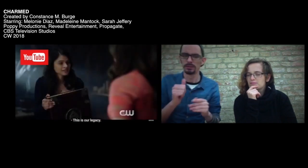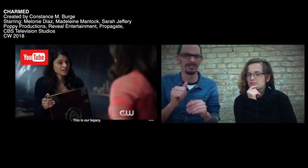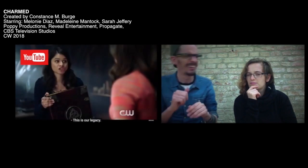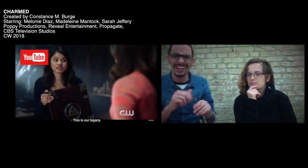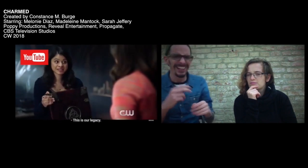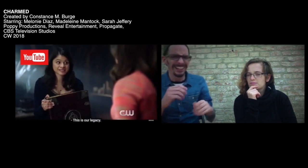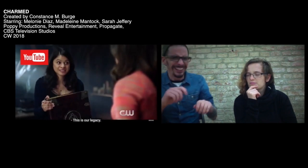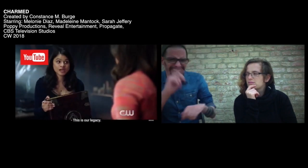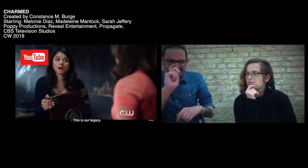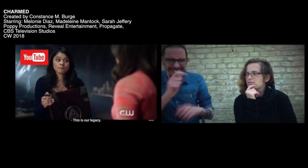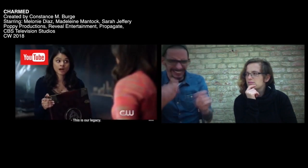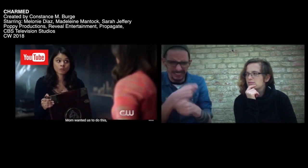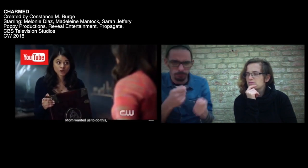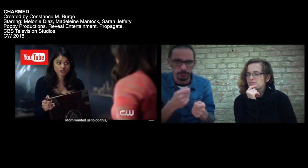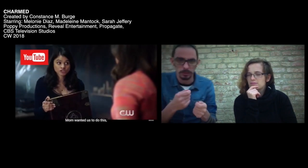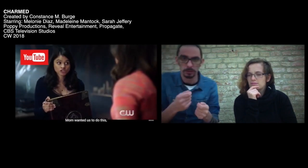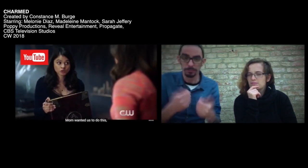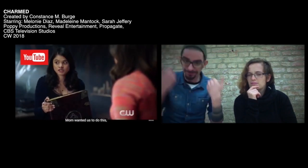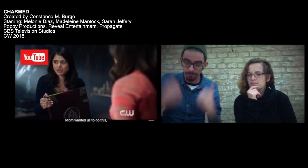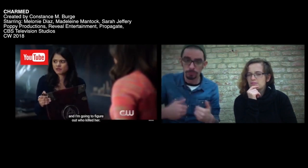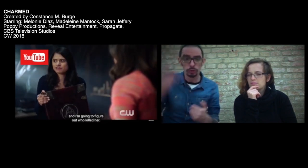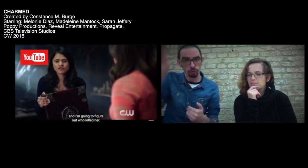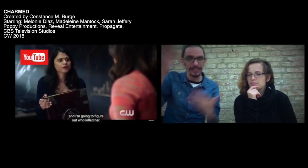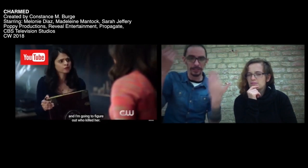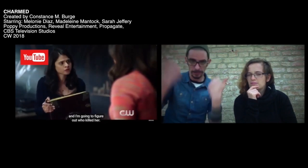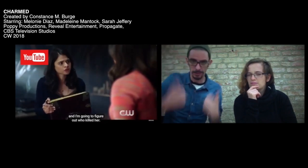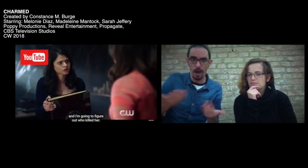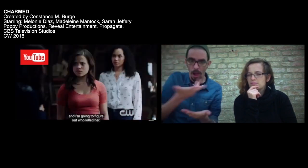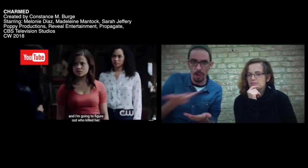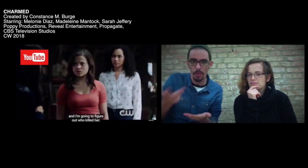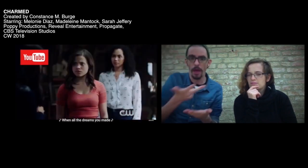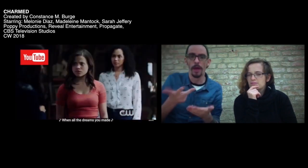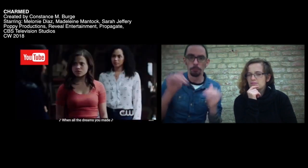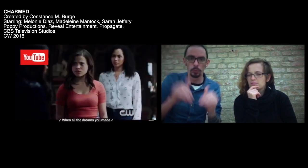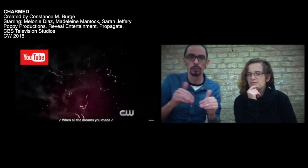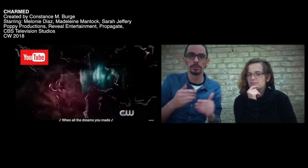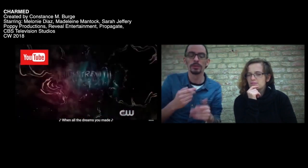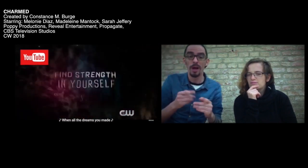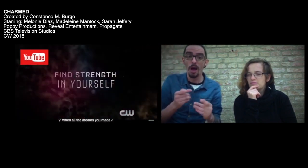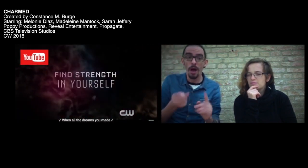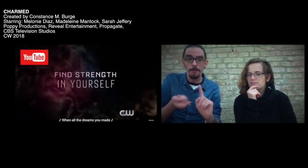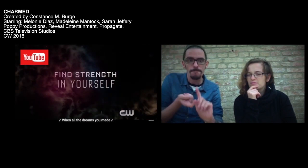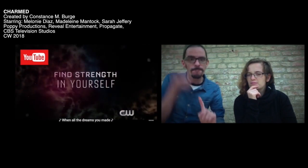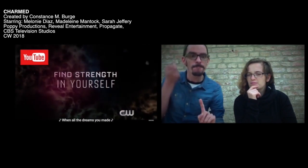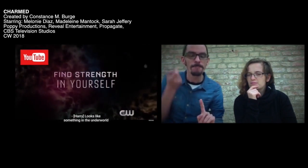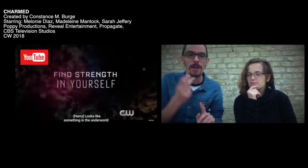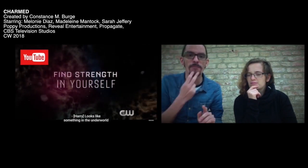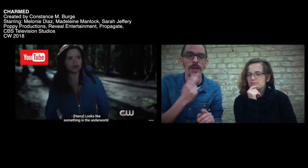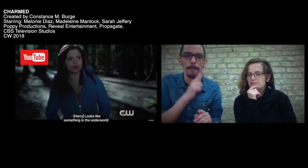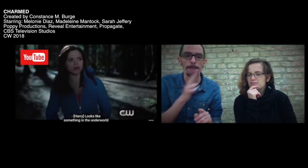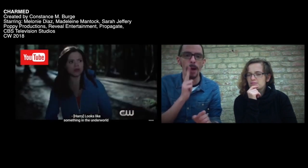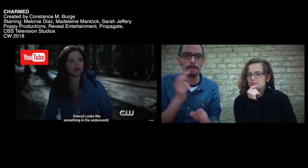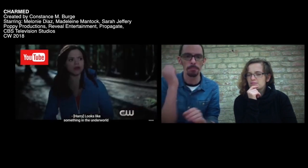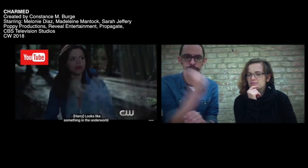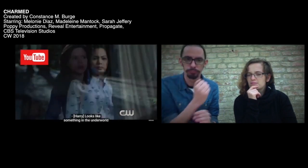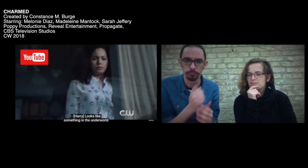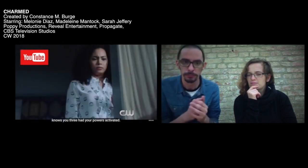[Hexen sind nicht real.] [Das ist unsere Bestimmung. Unsere Mutter, wollte dass wir es tun und herausfinden, wer sie umgebracht hat.]